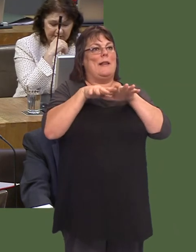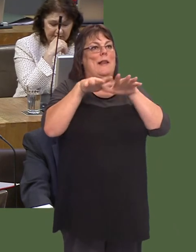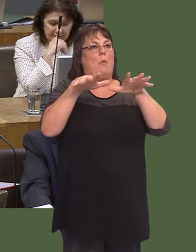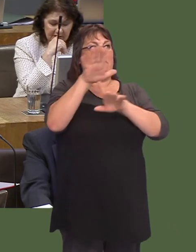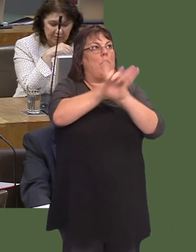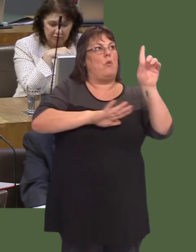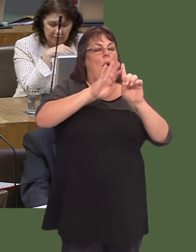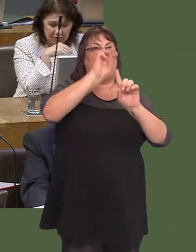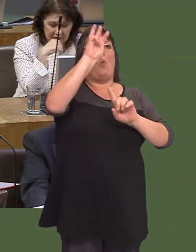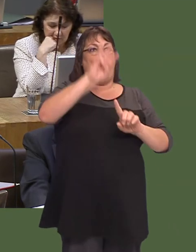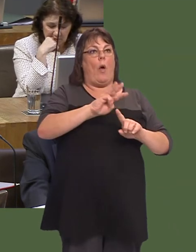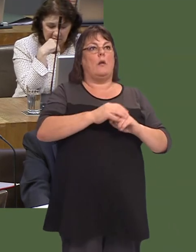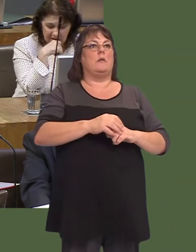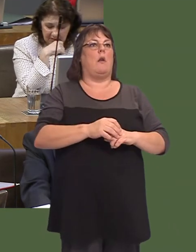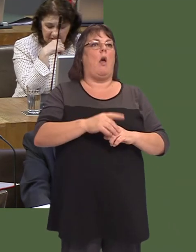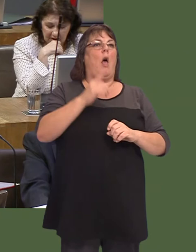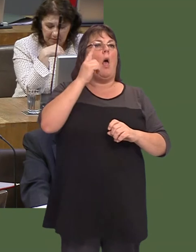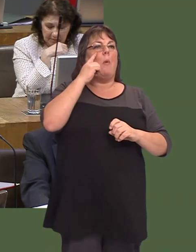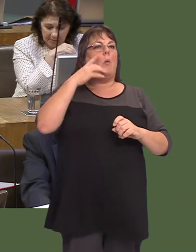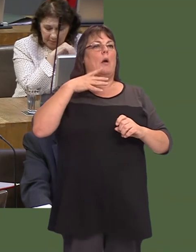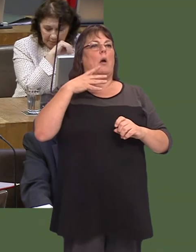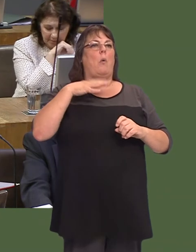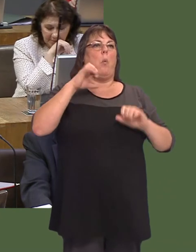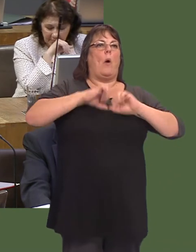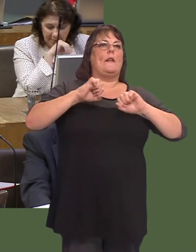argymhellion ynglyn ‚ sefydlu rhwydwaith trawma mawr ar gyfer de Cymru, gorllewin Cymru